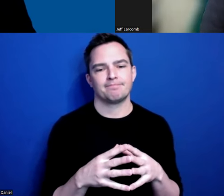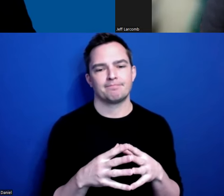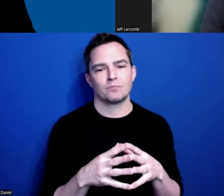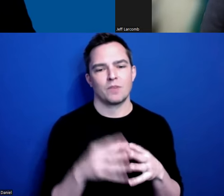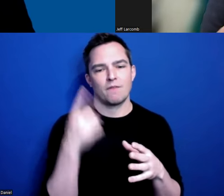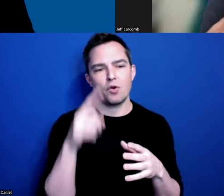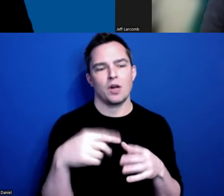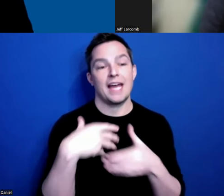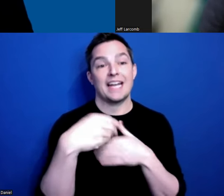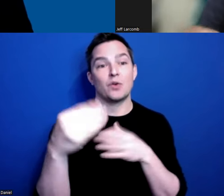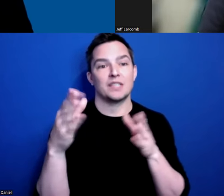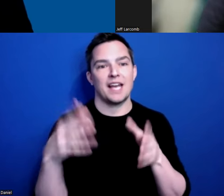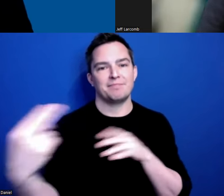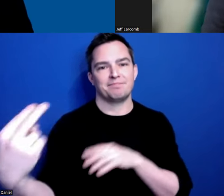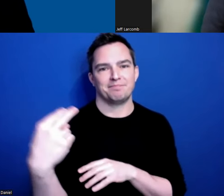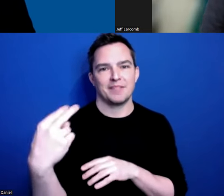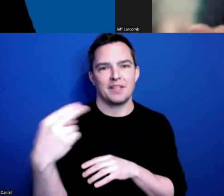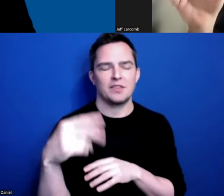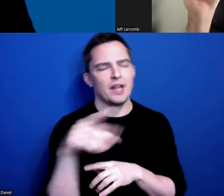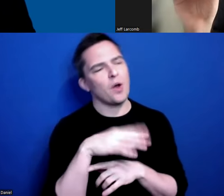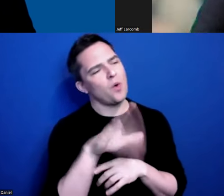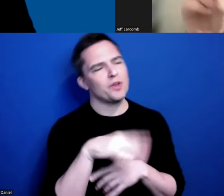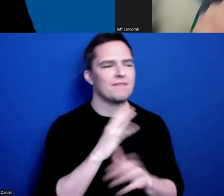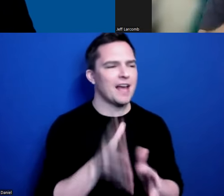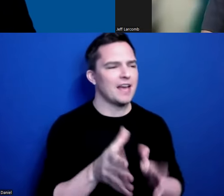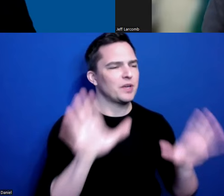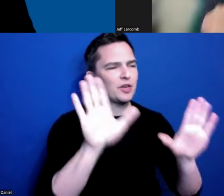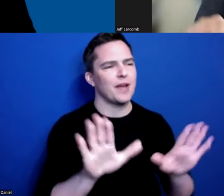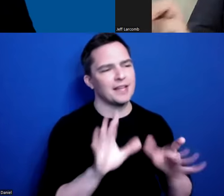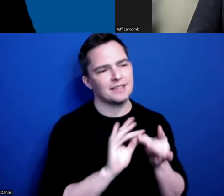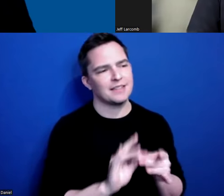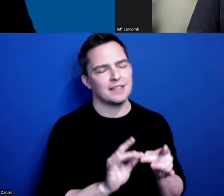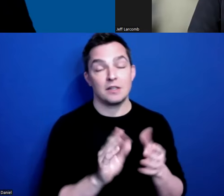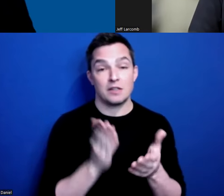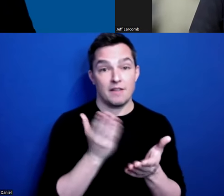they’re like, "You’re fine, you’re doing great." The fact that you were here is why I was fine.